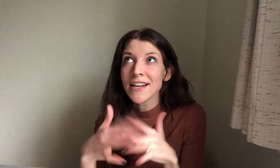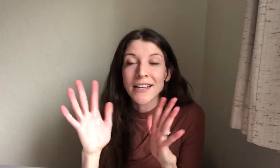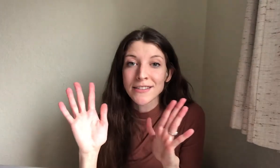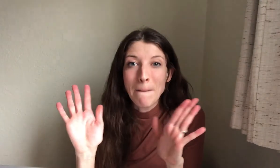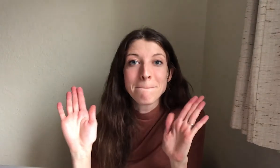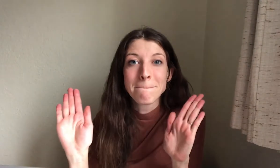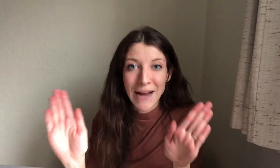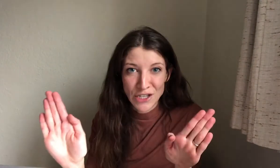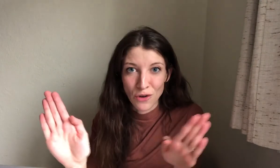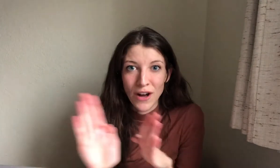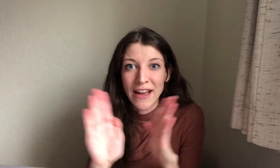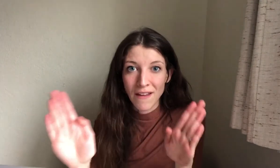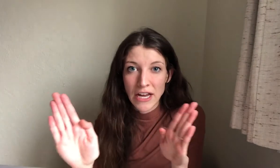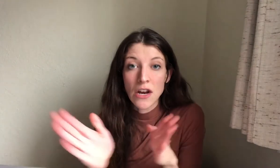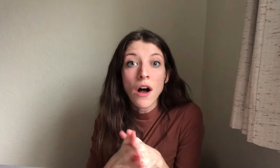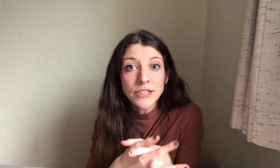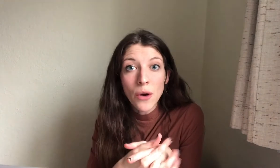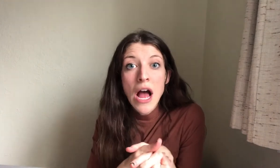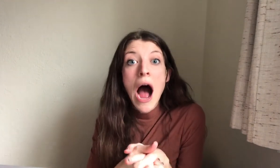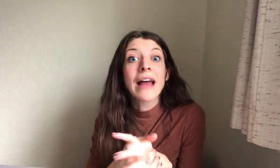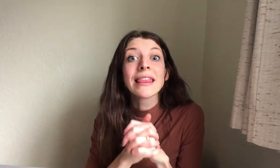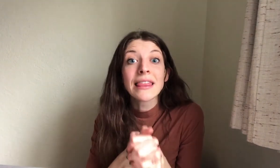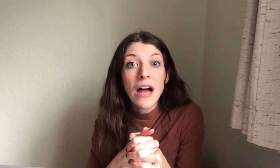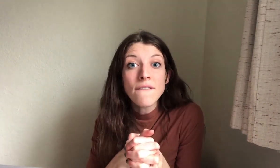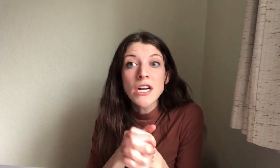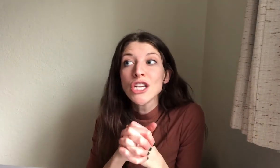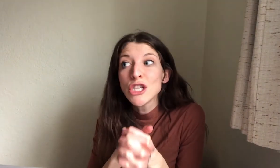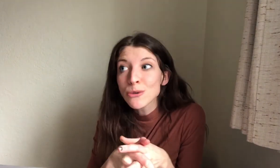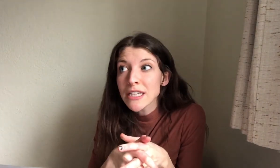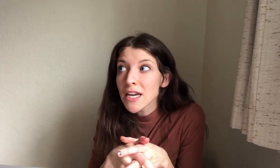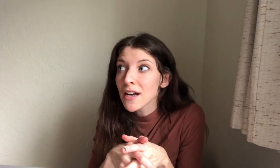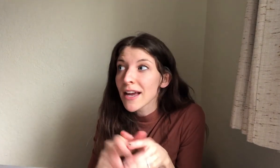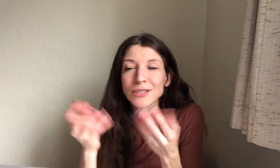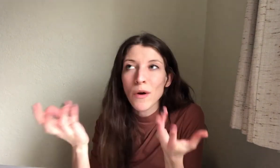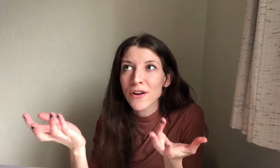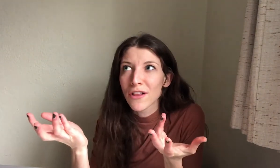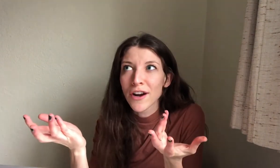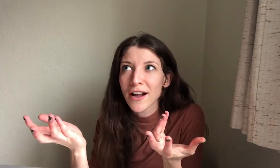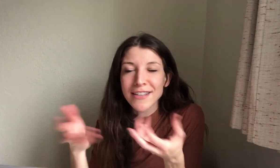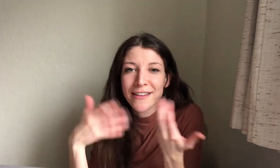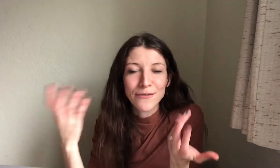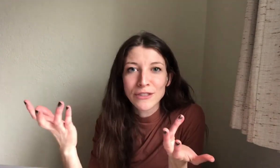it is magical and I love it and also I love using like spoiler alert, I said that if you stick